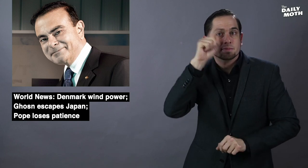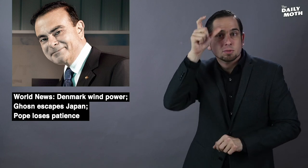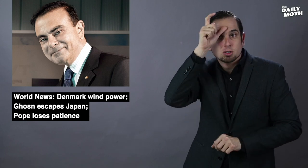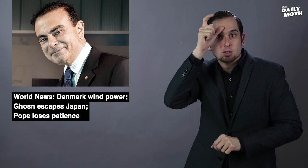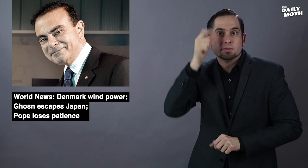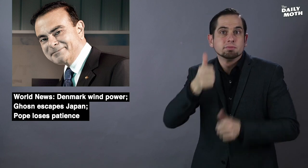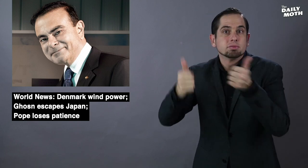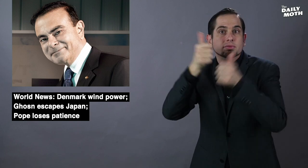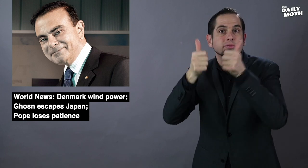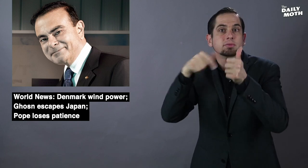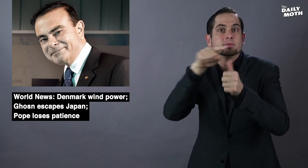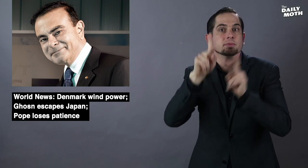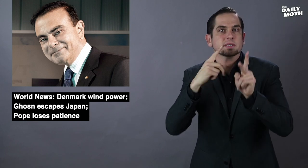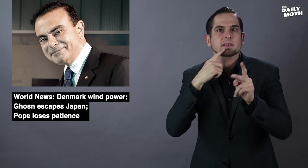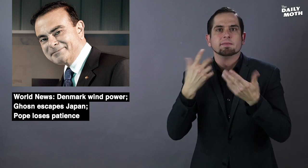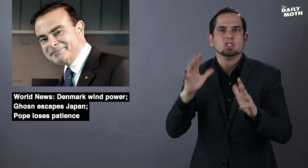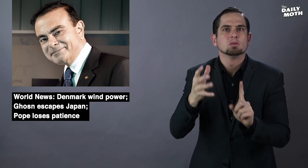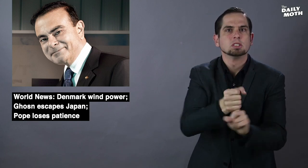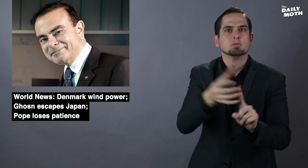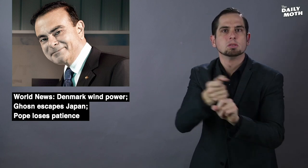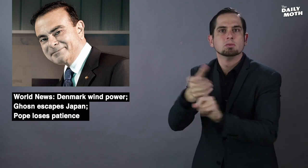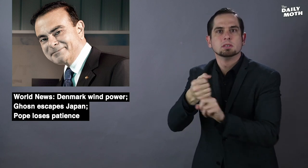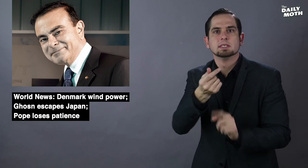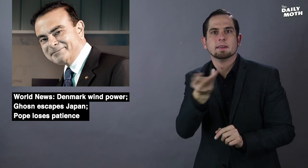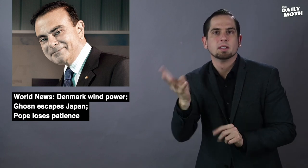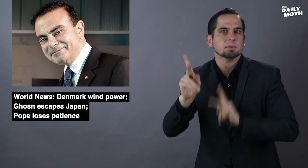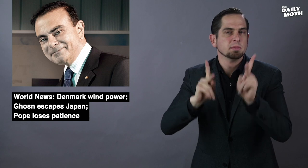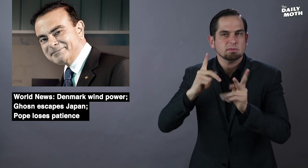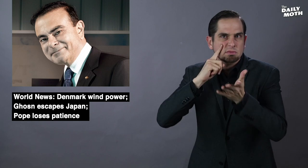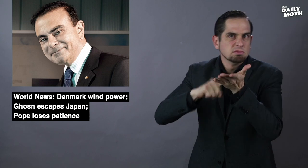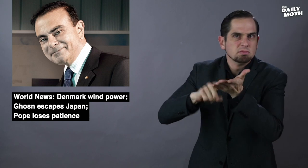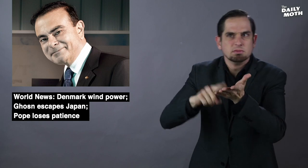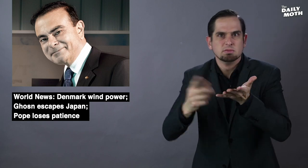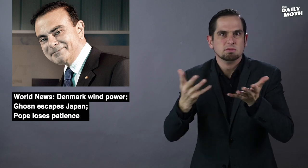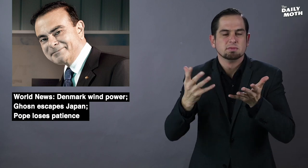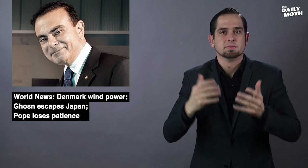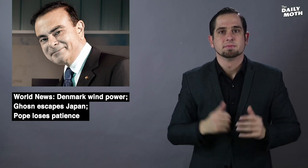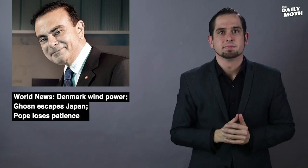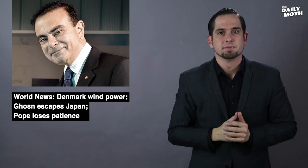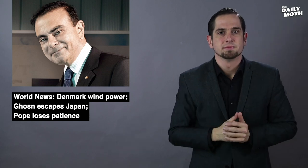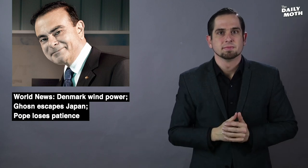Turkish authorities said they've arrested several people in an investigation.